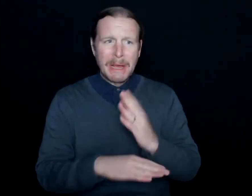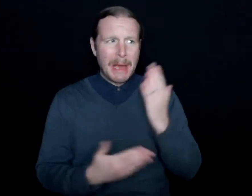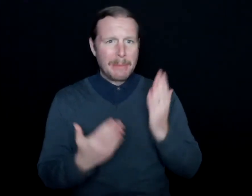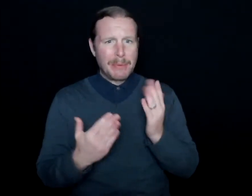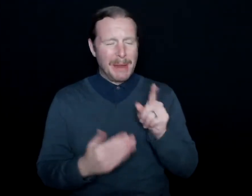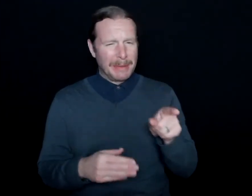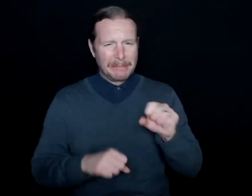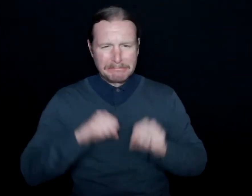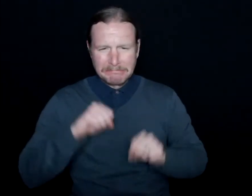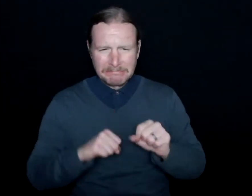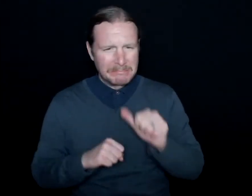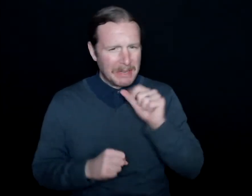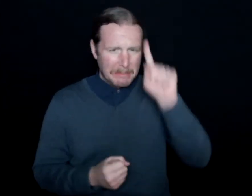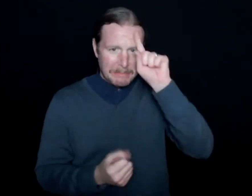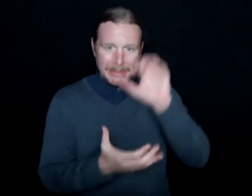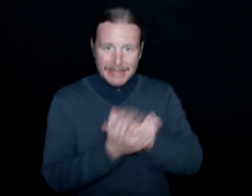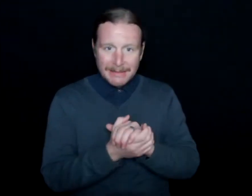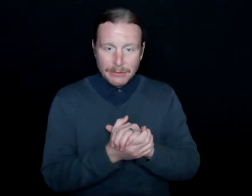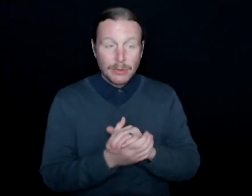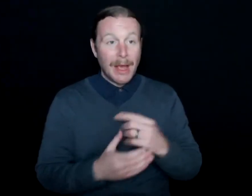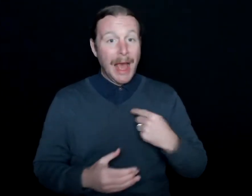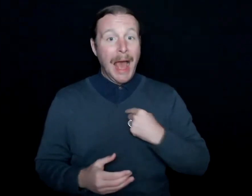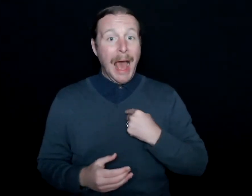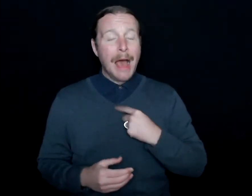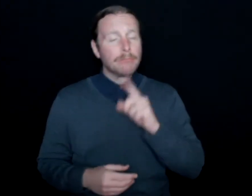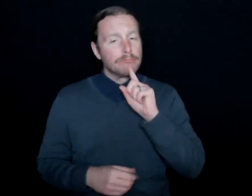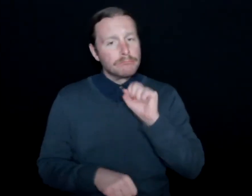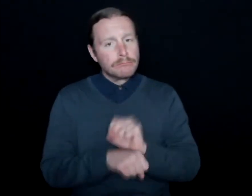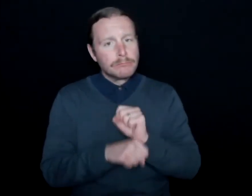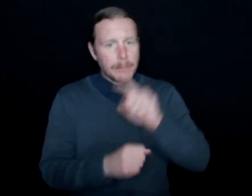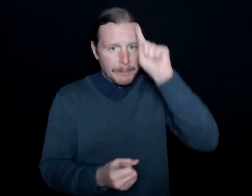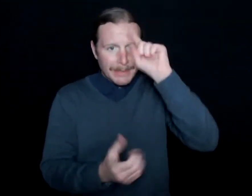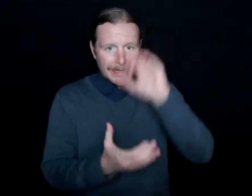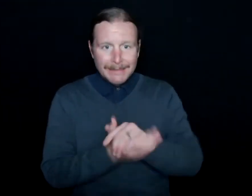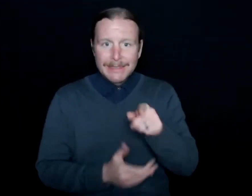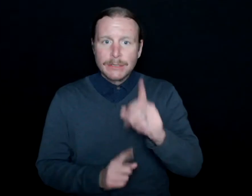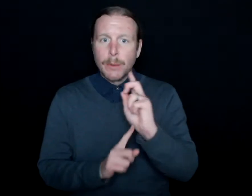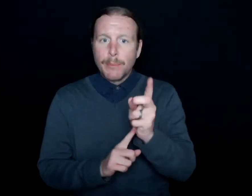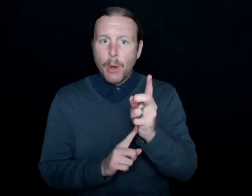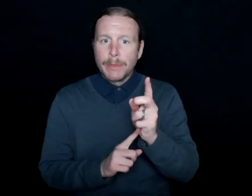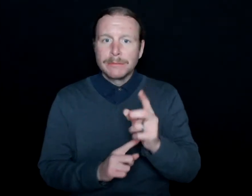So I'm a firm believer in these sort of moments are precious,